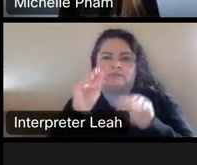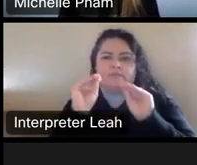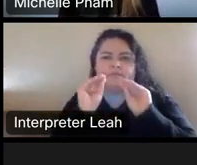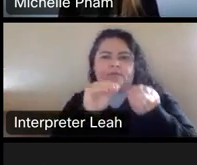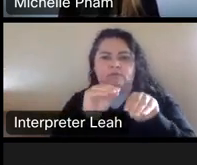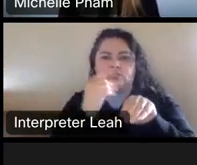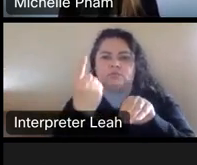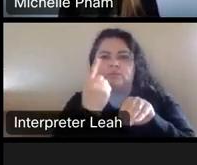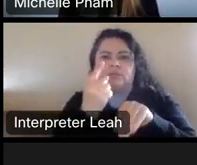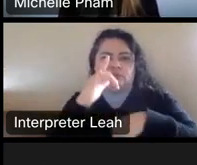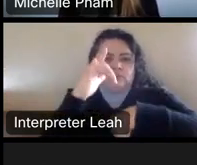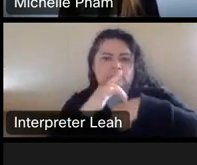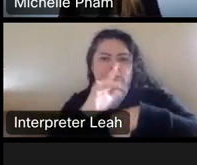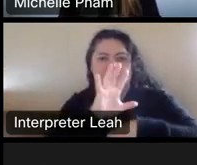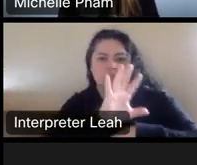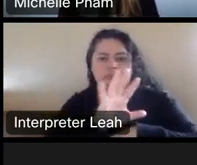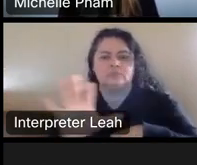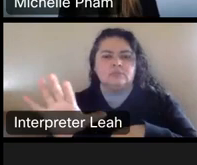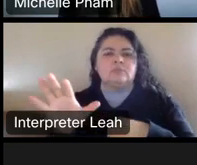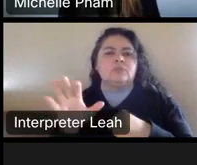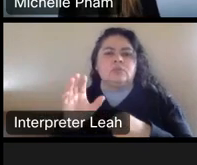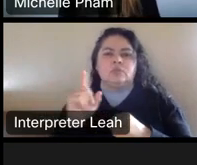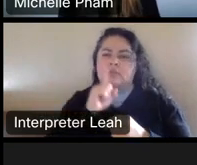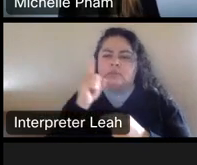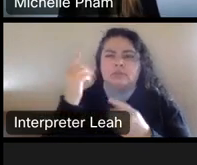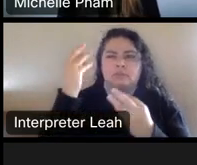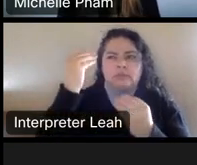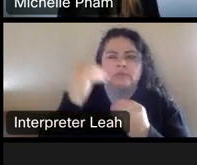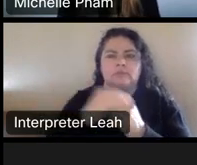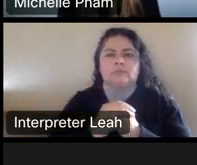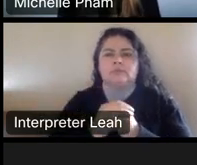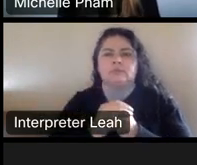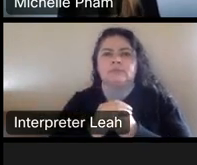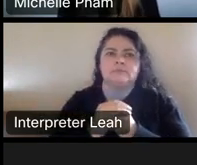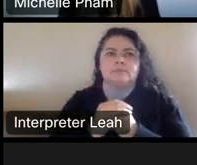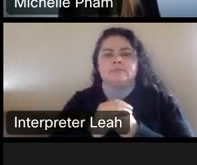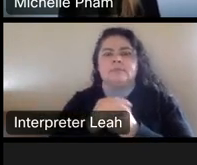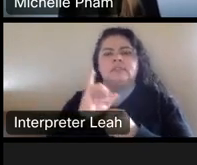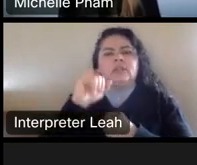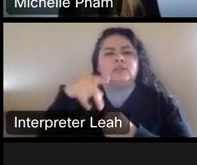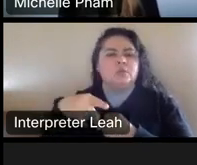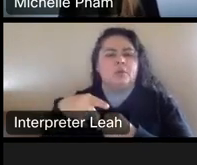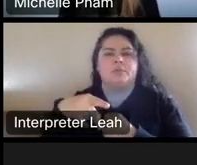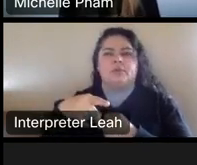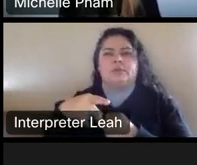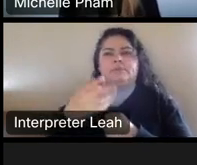Um, and you can really think of, um, intellectual property, kind of like real property.